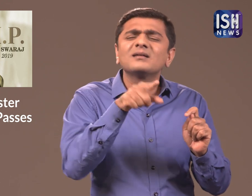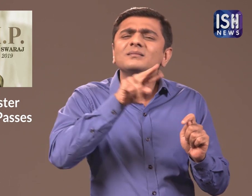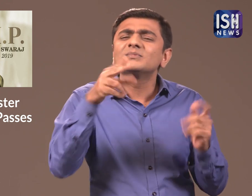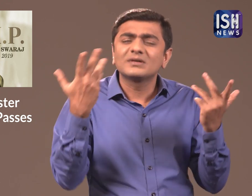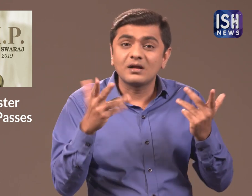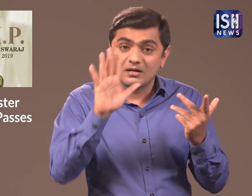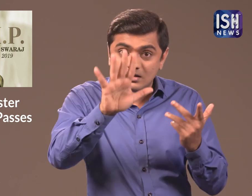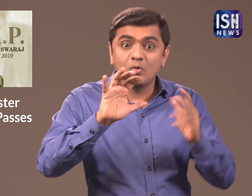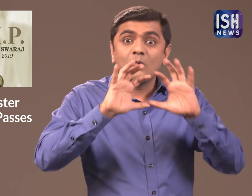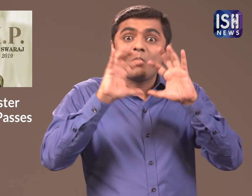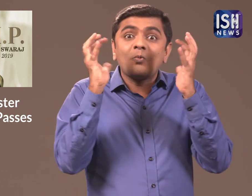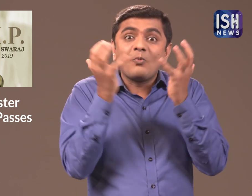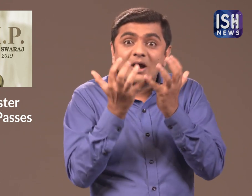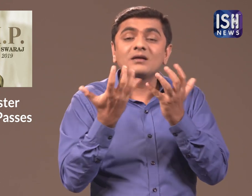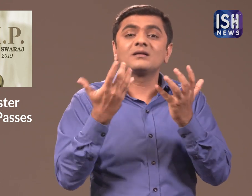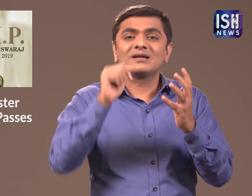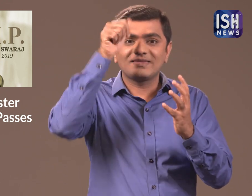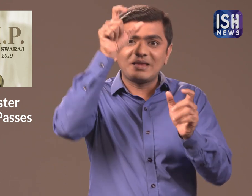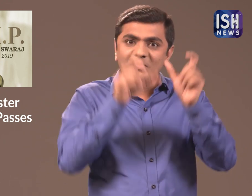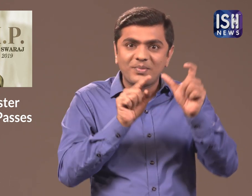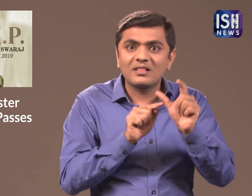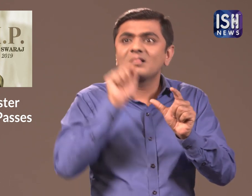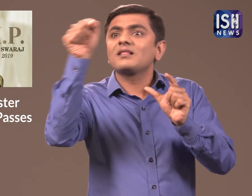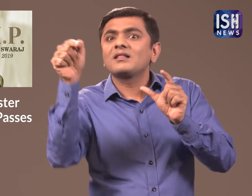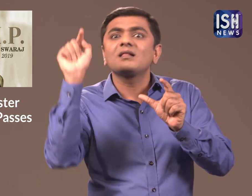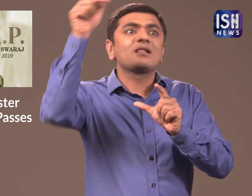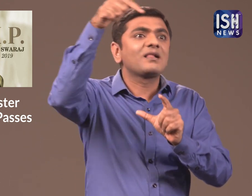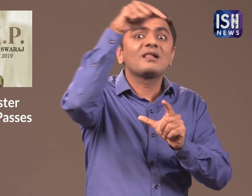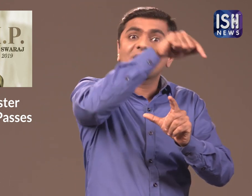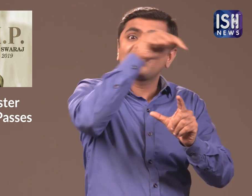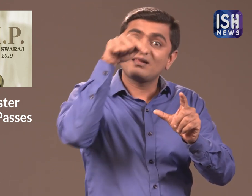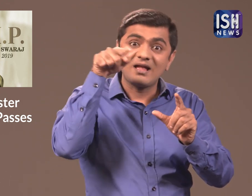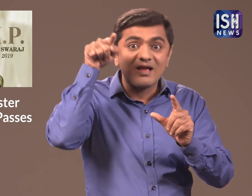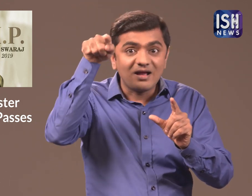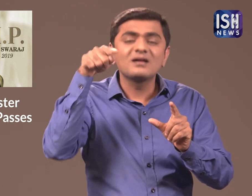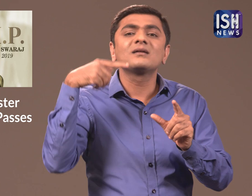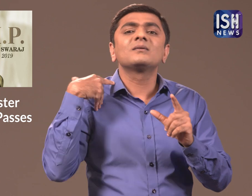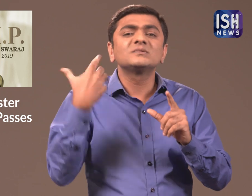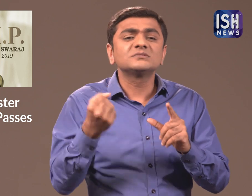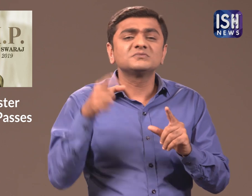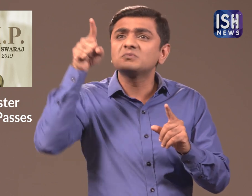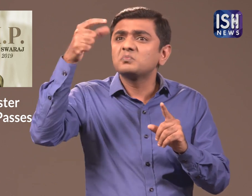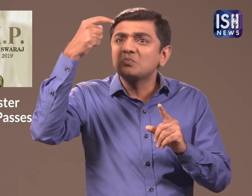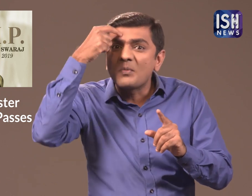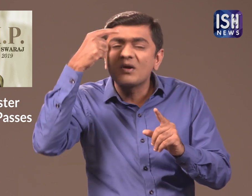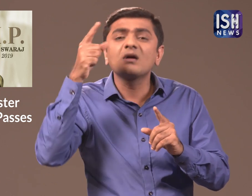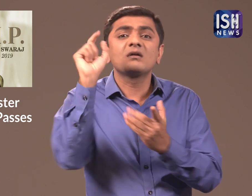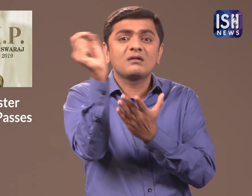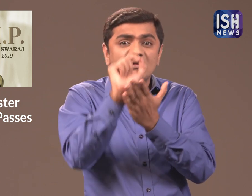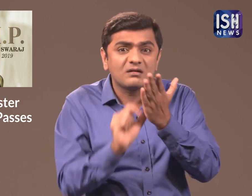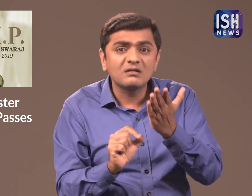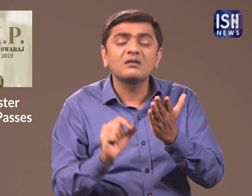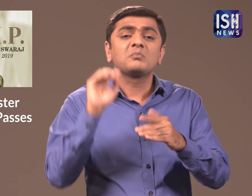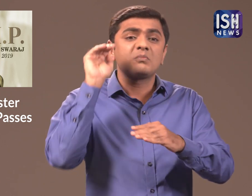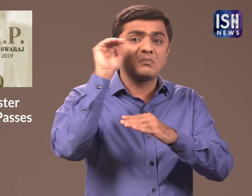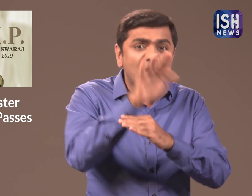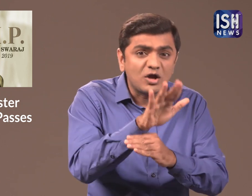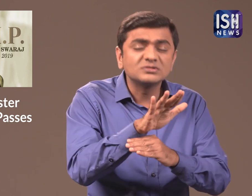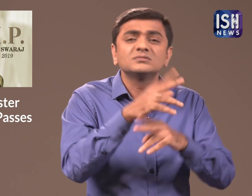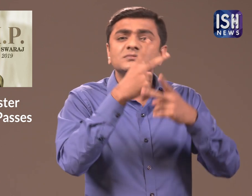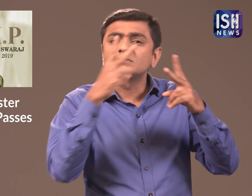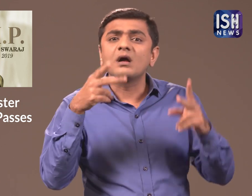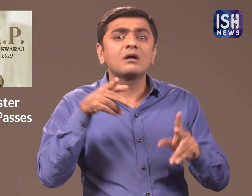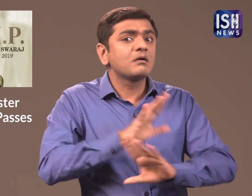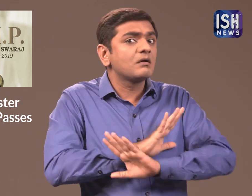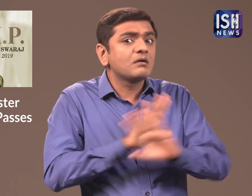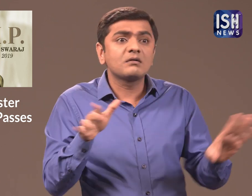Now Indians living across the world, did not have to file applications to solve their problems.